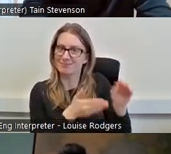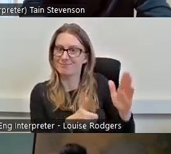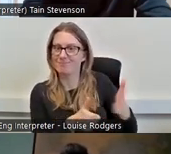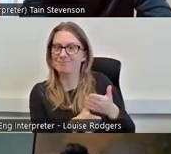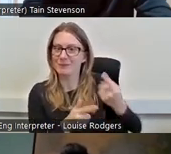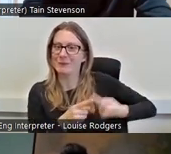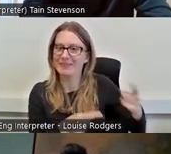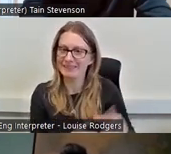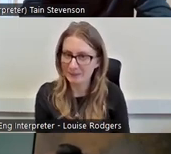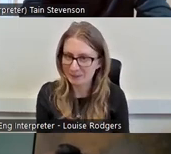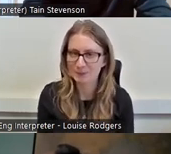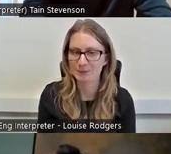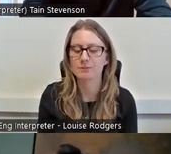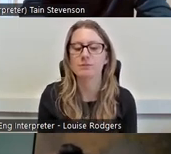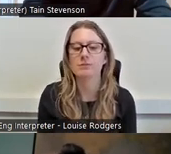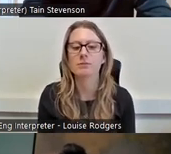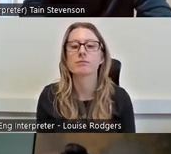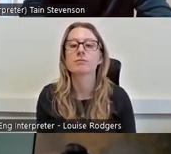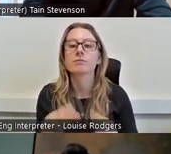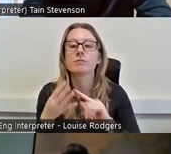Last one before I hand over to you of course,